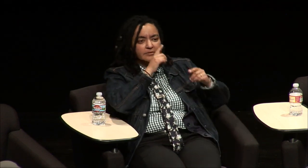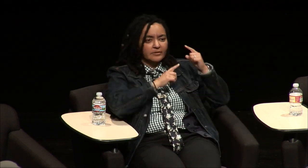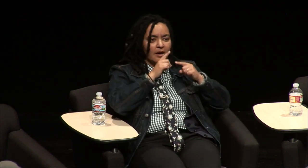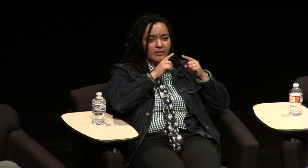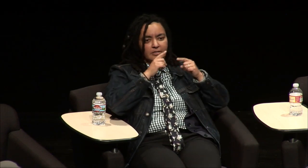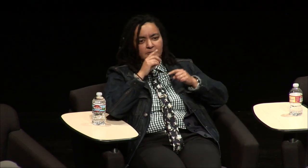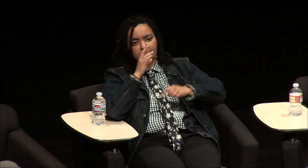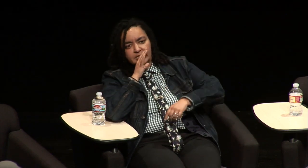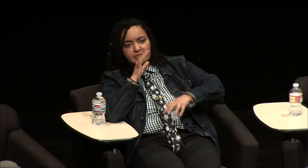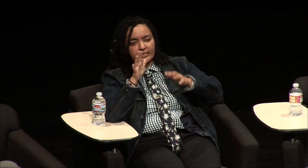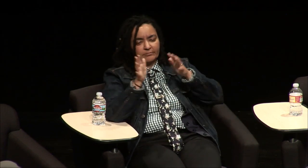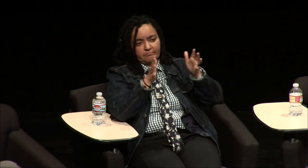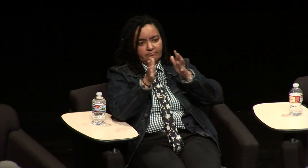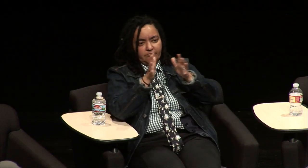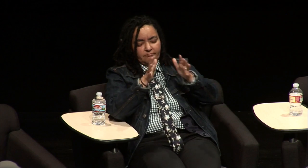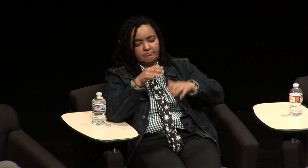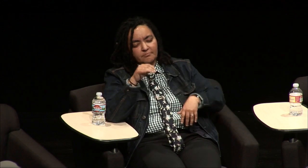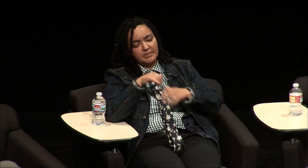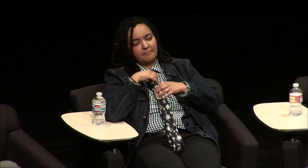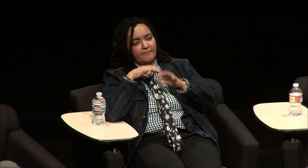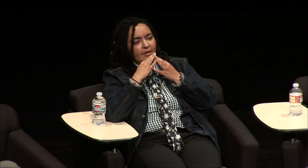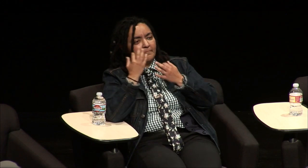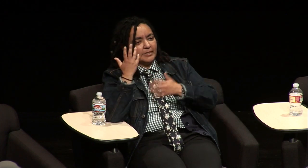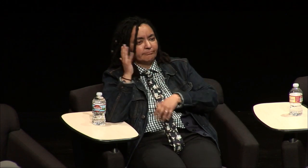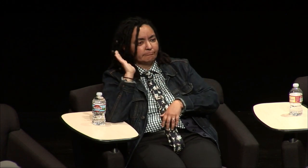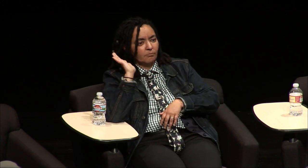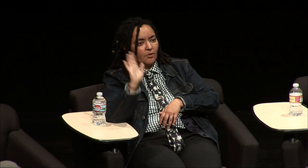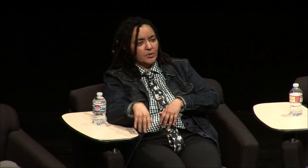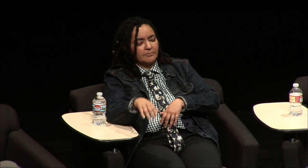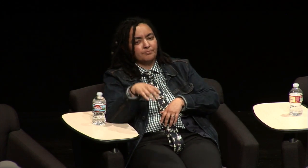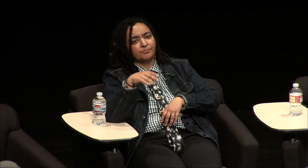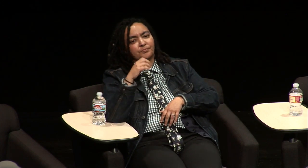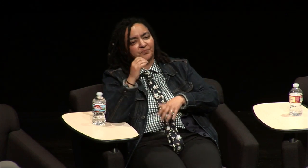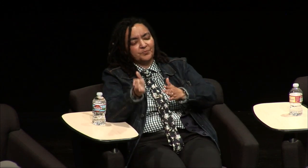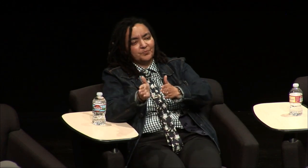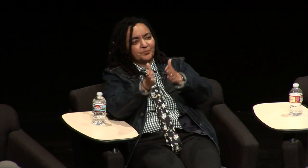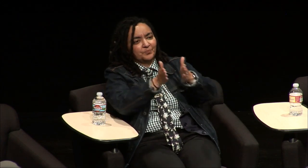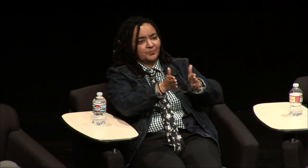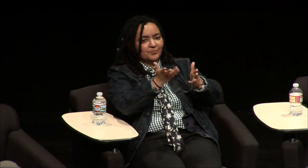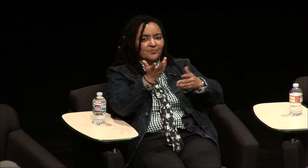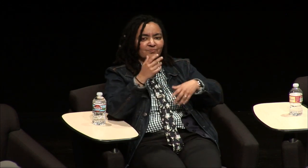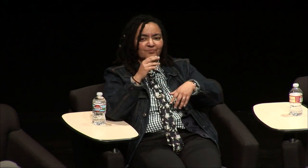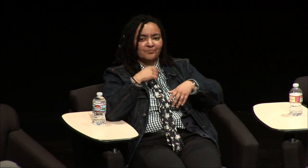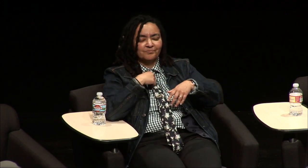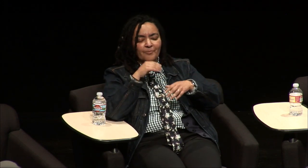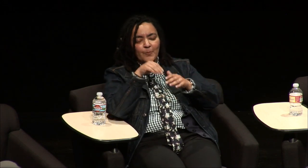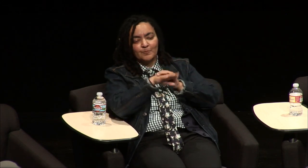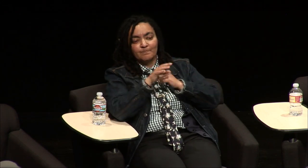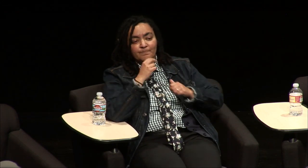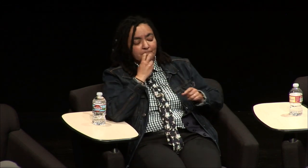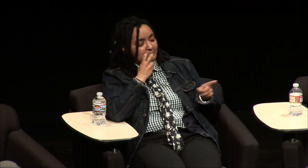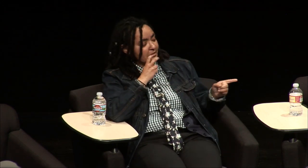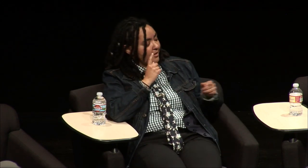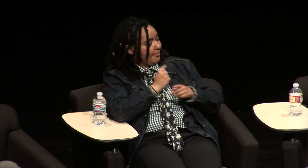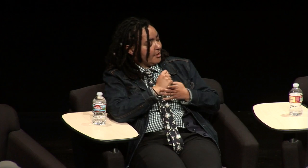so it was always back and forth using speech and sign in our family and now